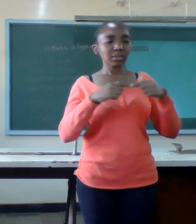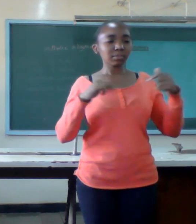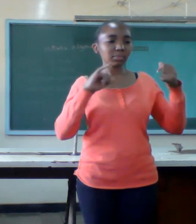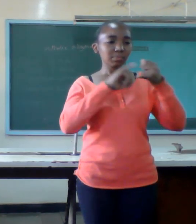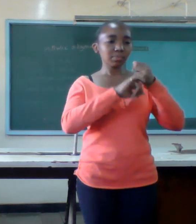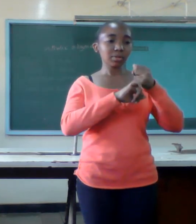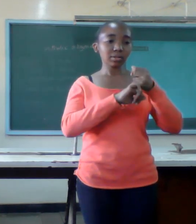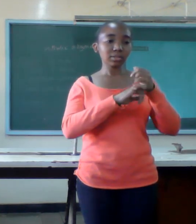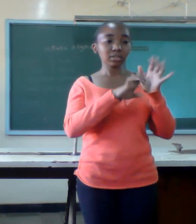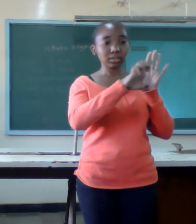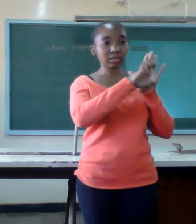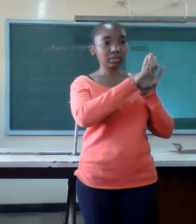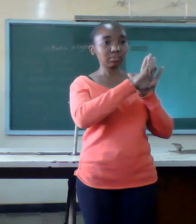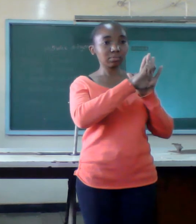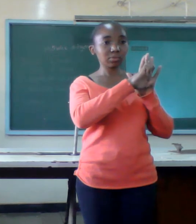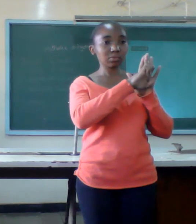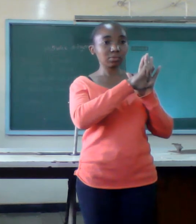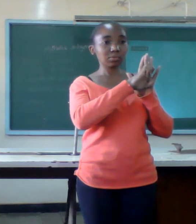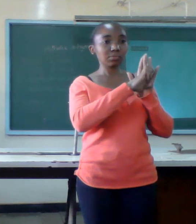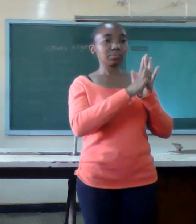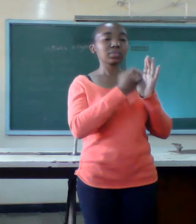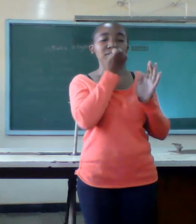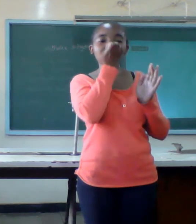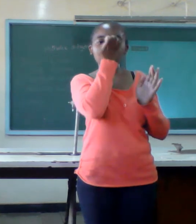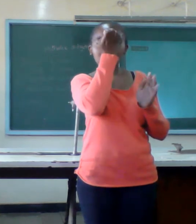ignorant prayers